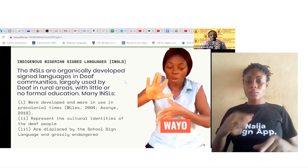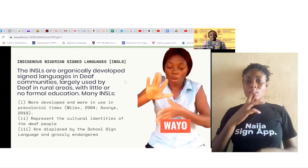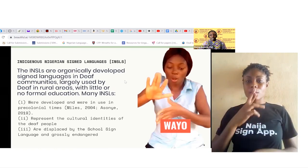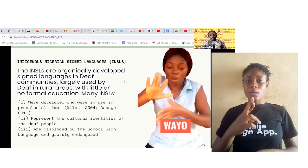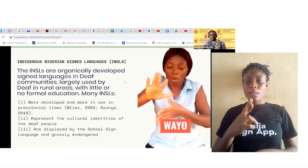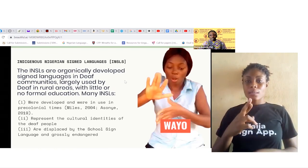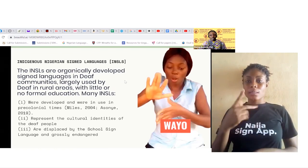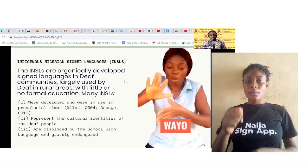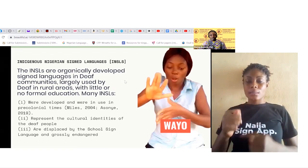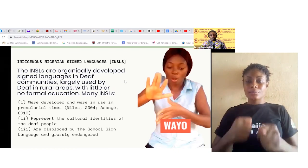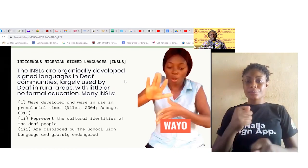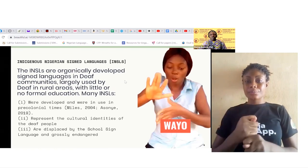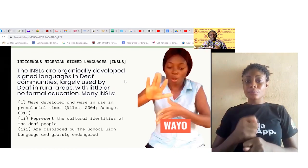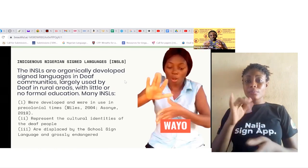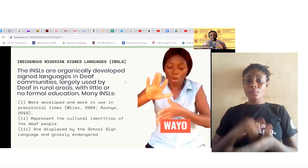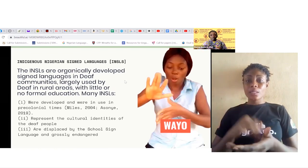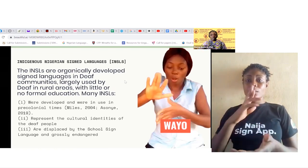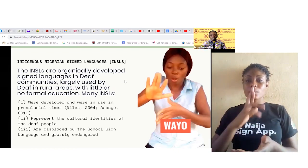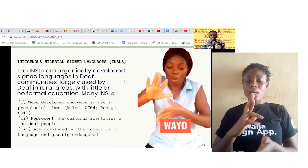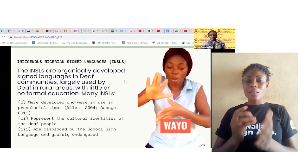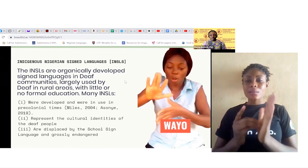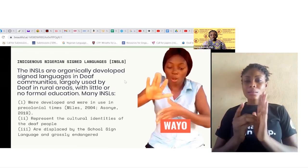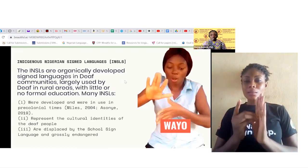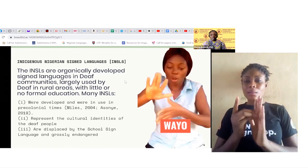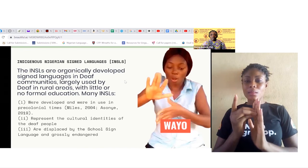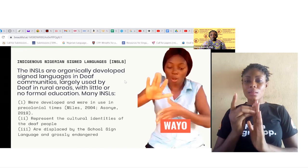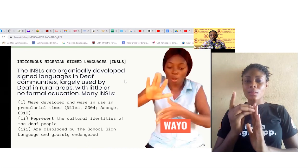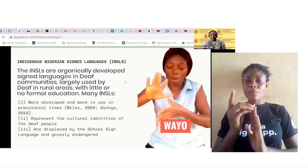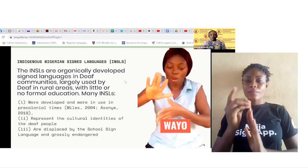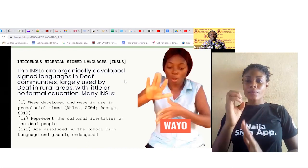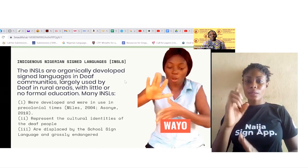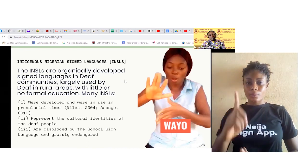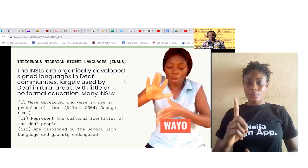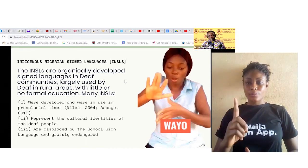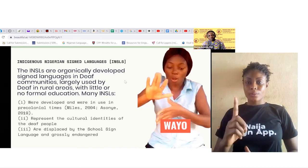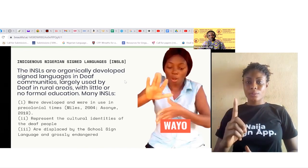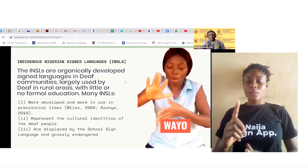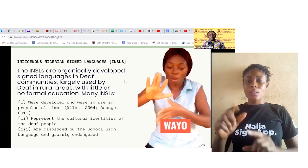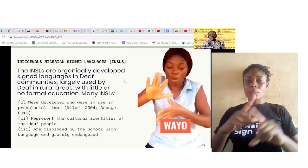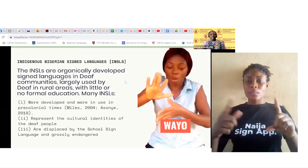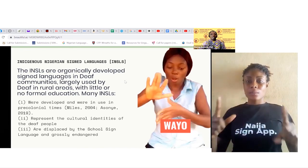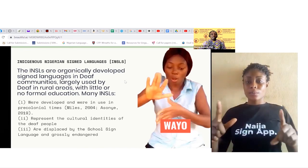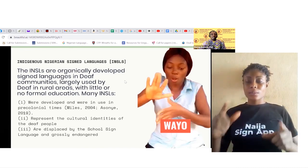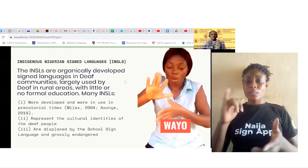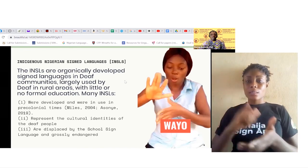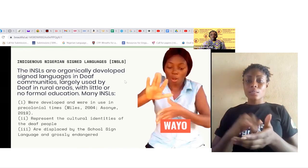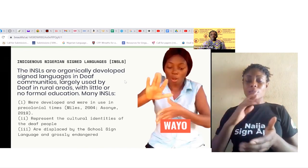sign languages which develop in the deaf communities; they are used mostly by deaf people in